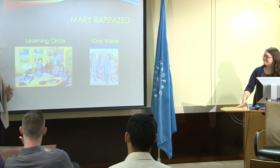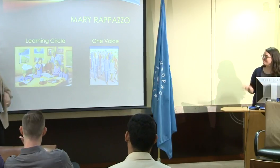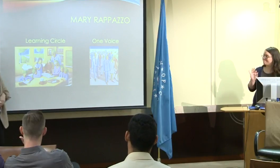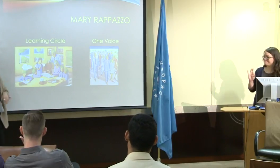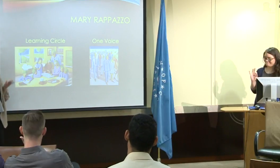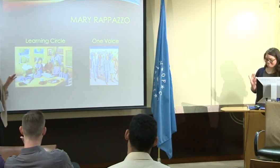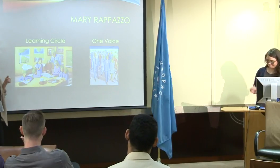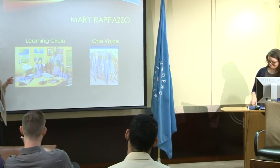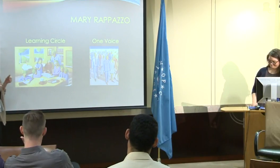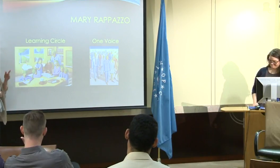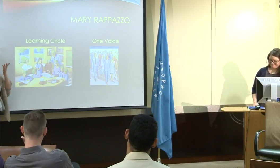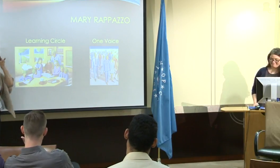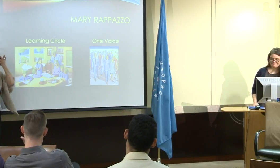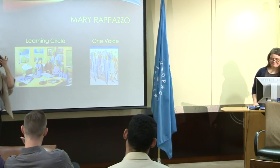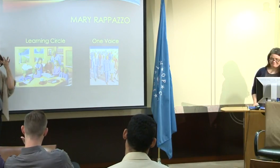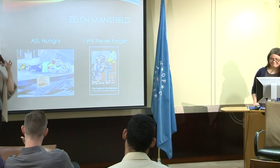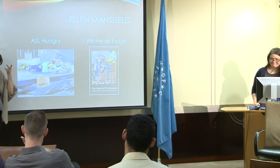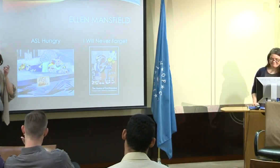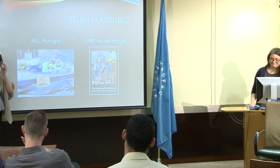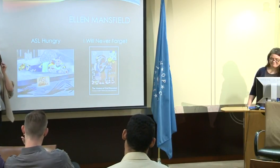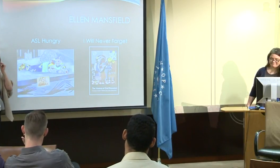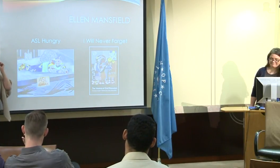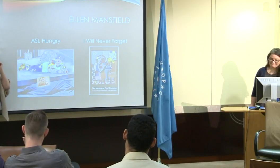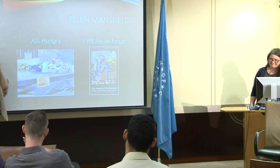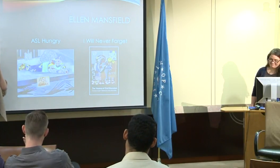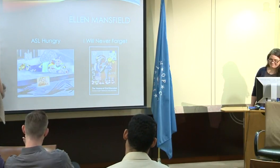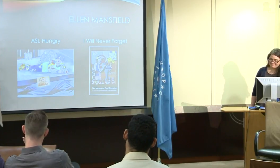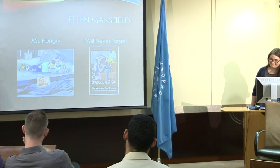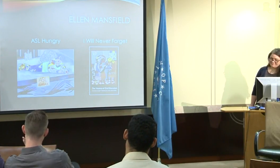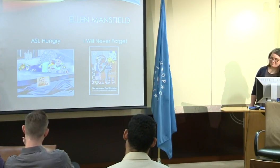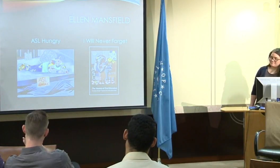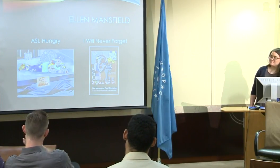of the deaf community of people coming together with one voice.